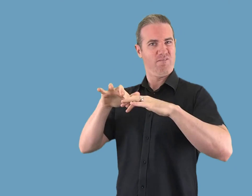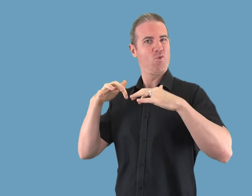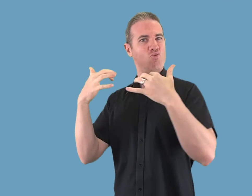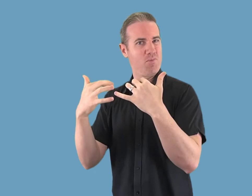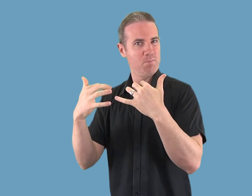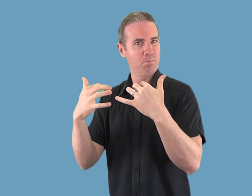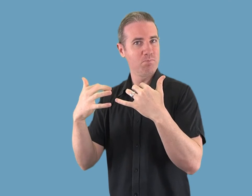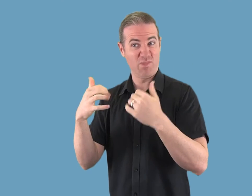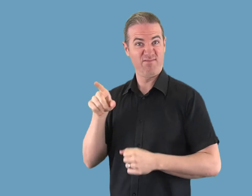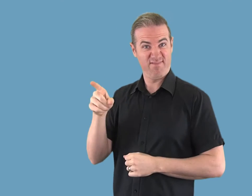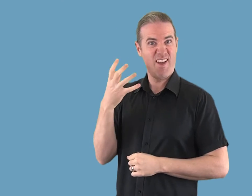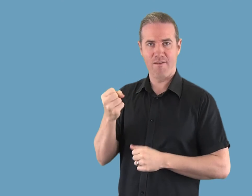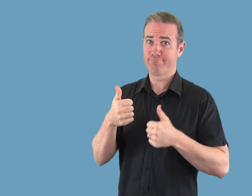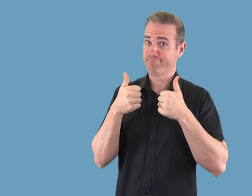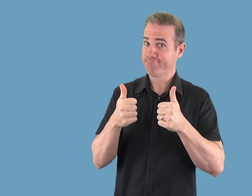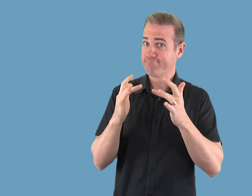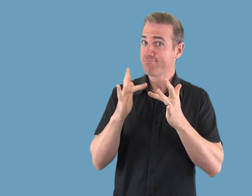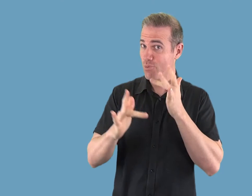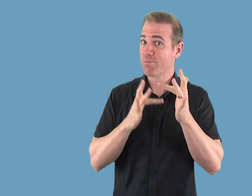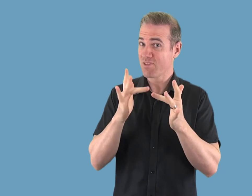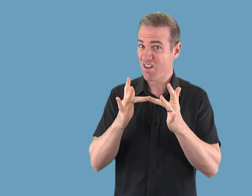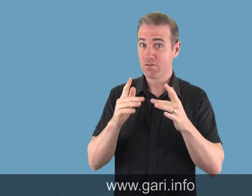Forum website has an easy to use, searchable database